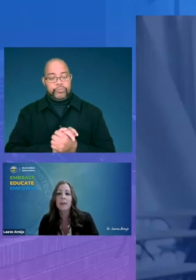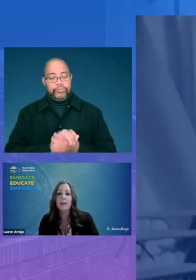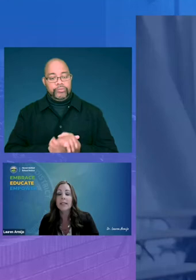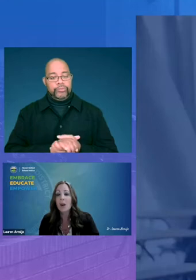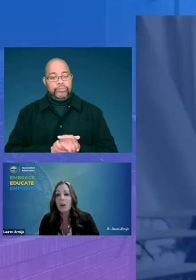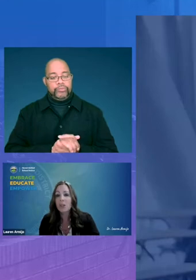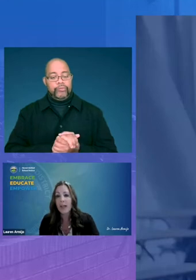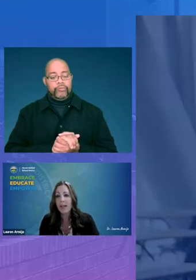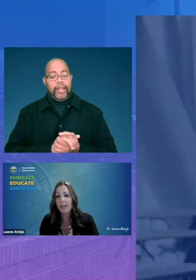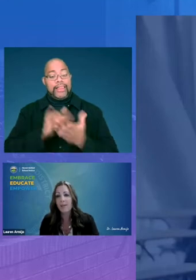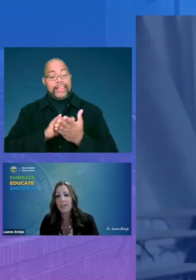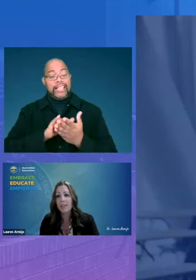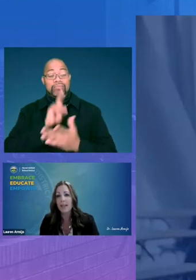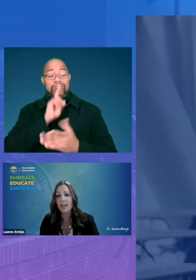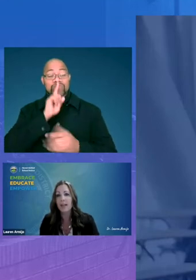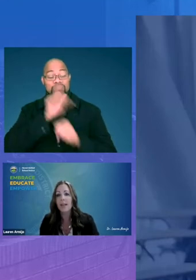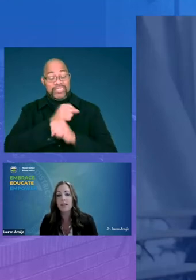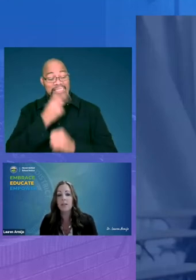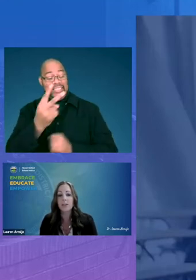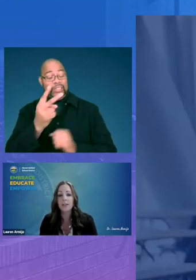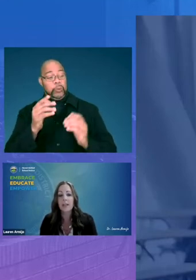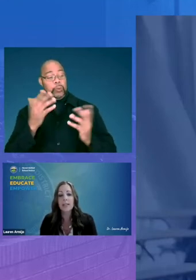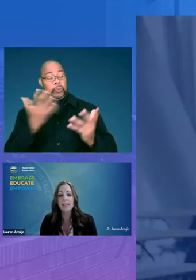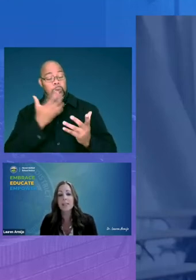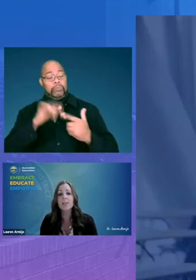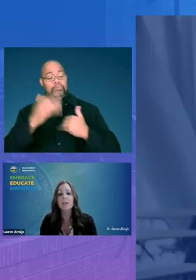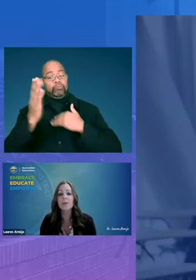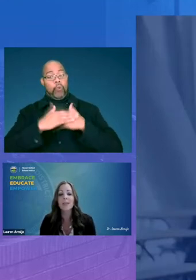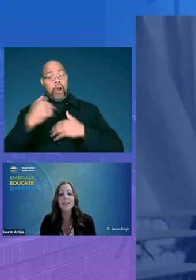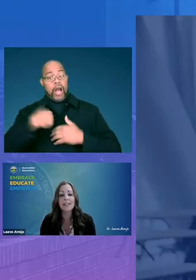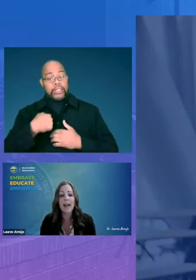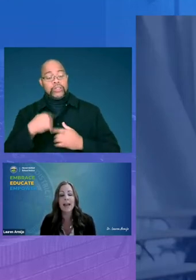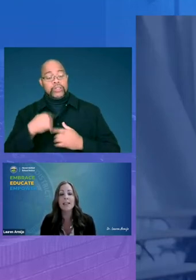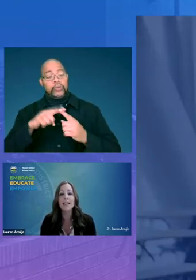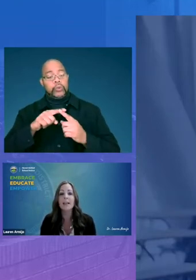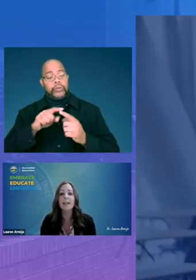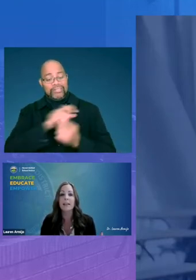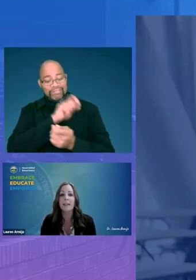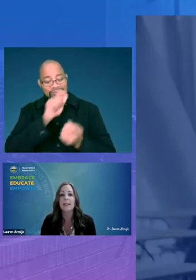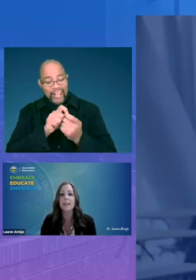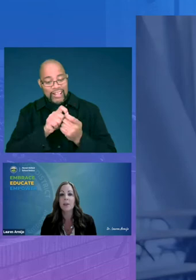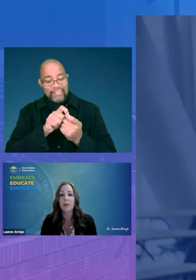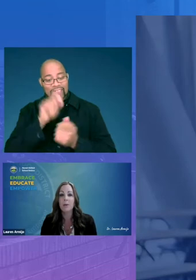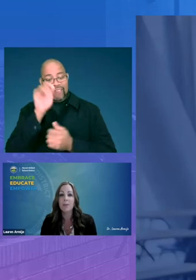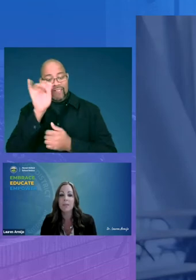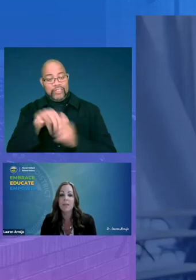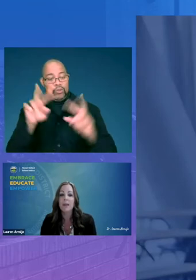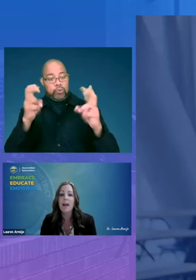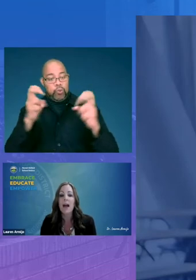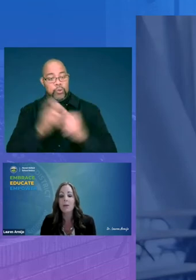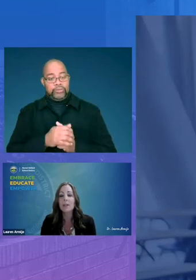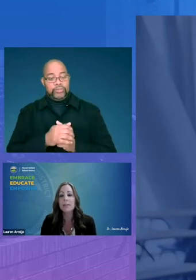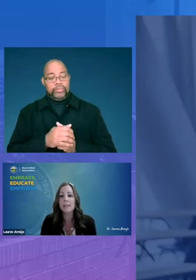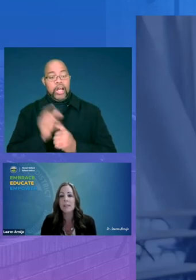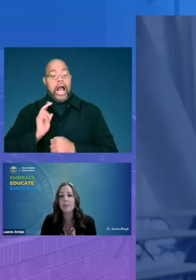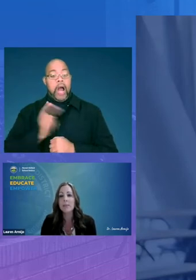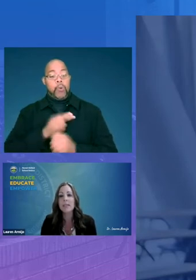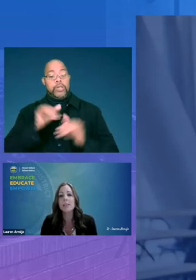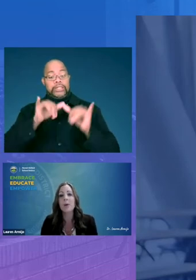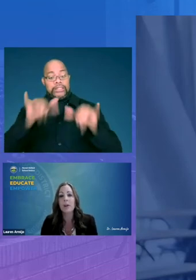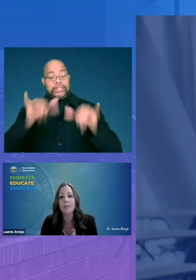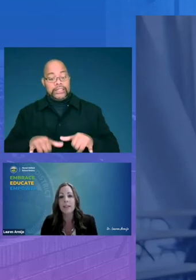this harsh reality of our data has alerted us to exactly this quote our system is perfectly